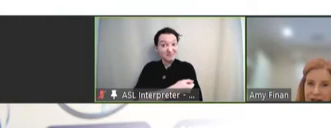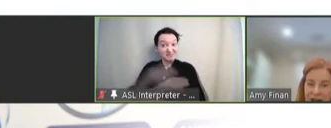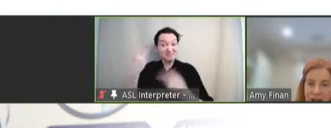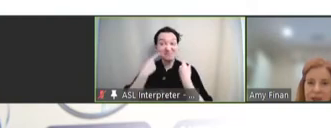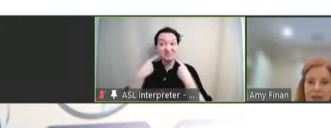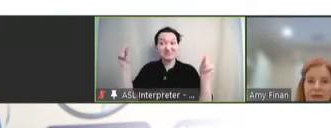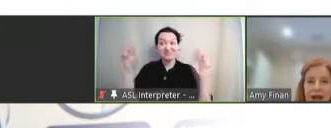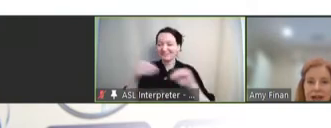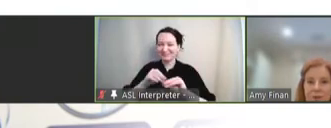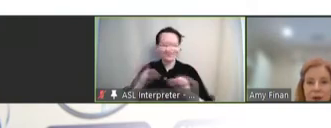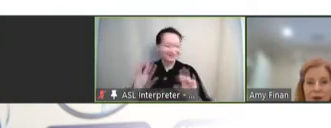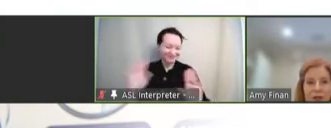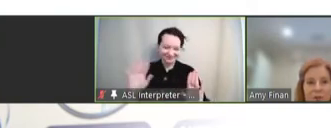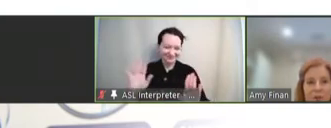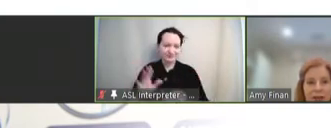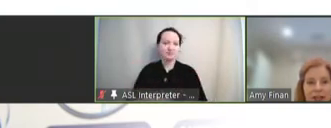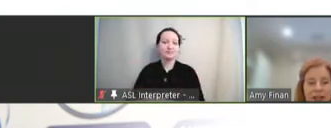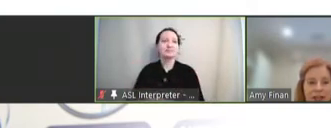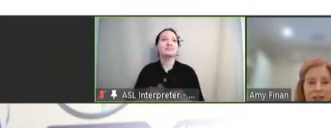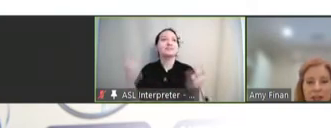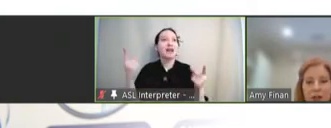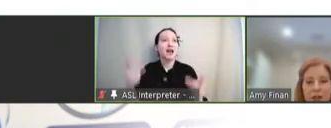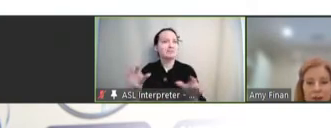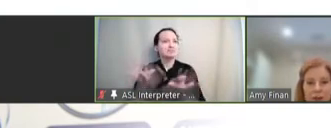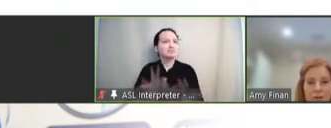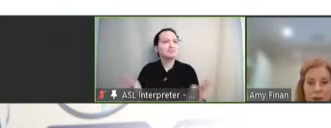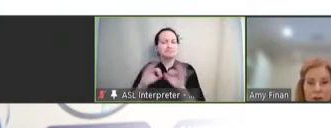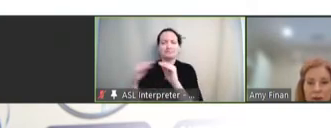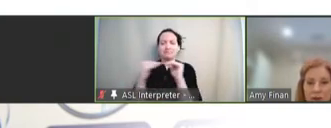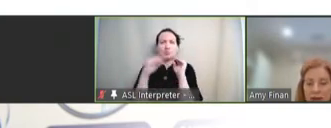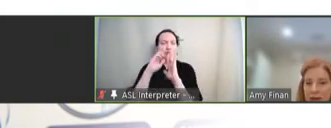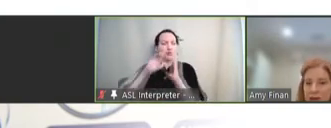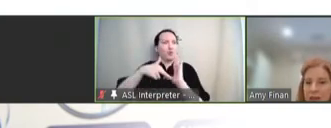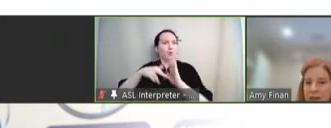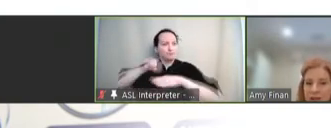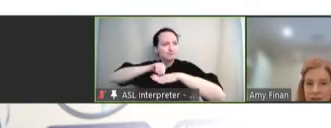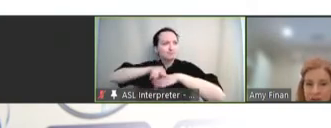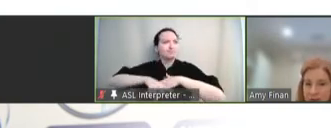developed. In fact, [unintelligible] equally critical role in the uptake and delivery of